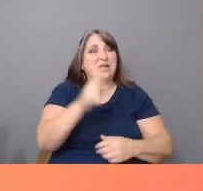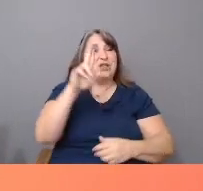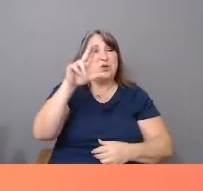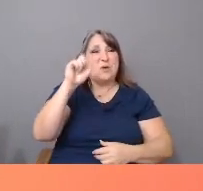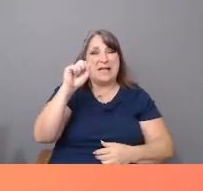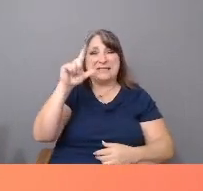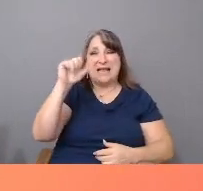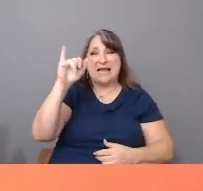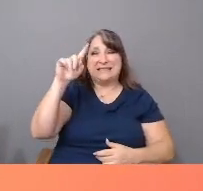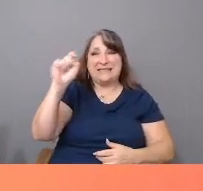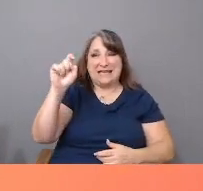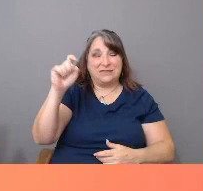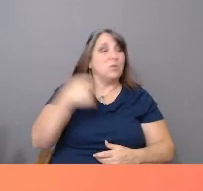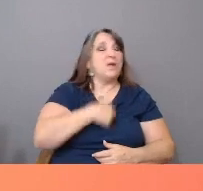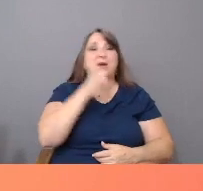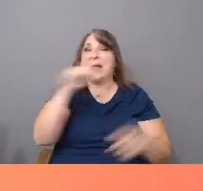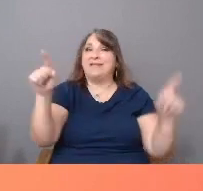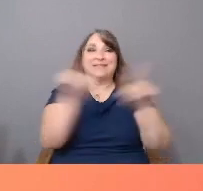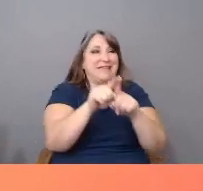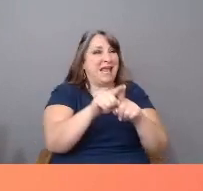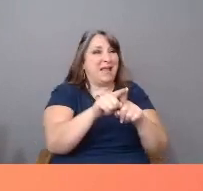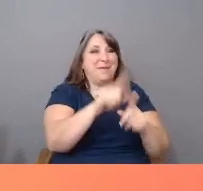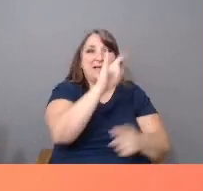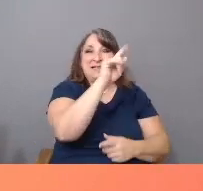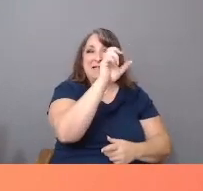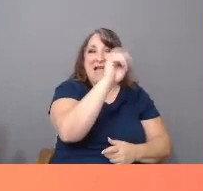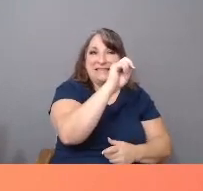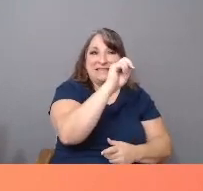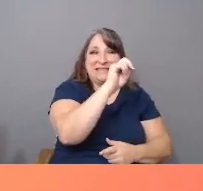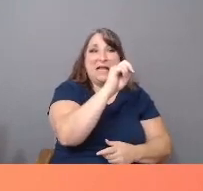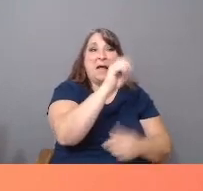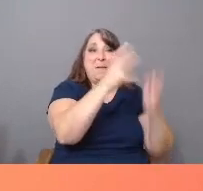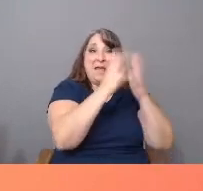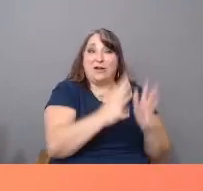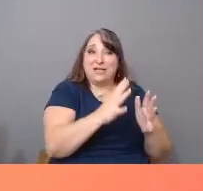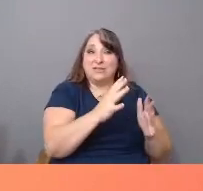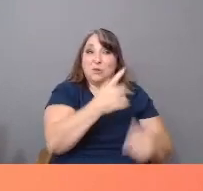We are not the same as Latin Americans or Spaniards. Although we may share some culture,